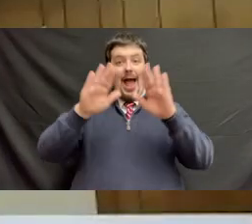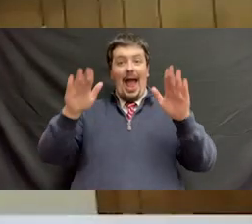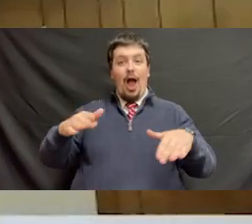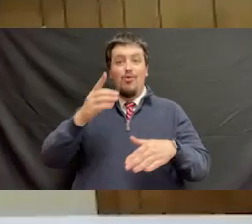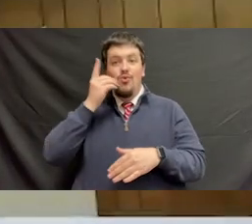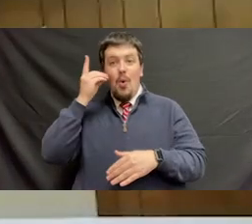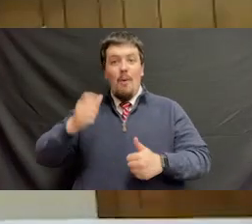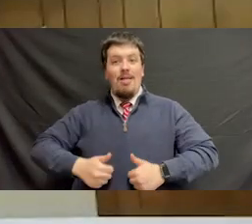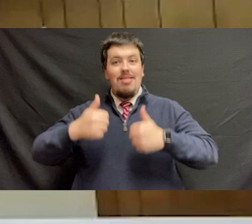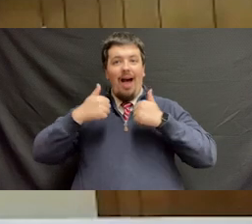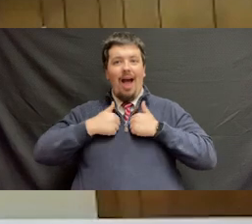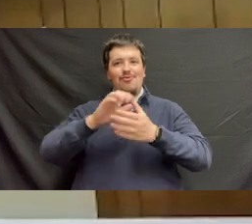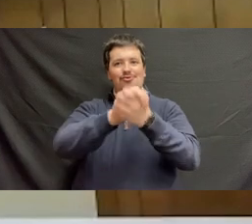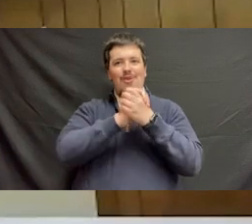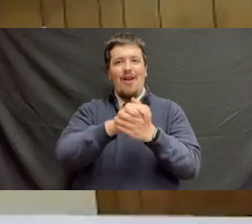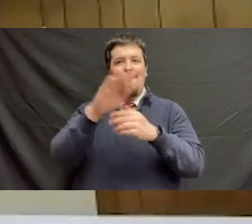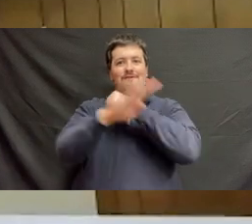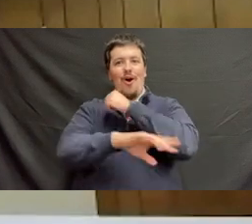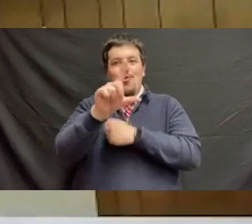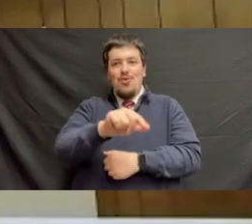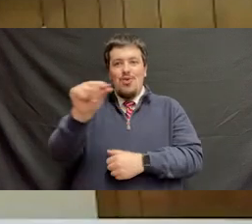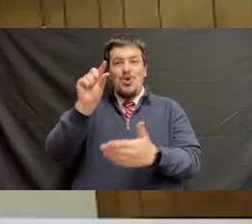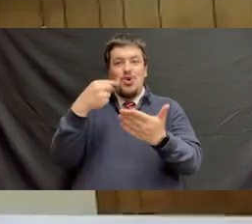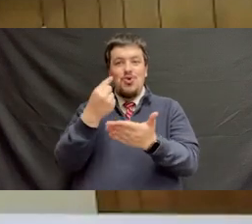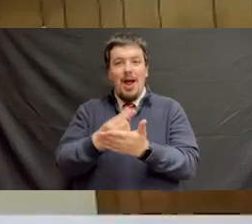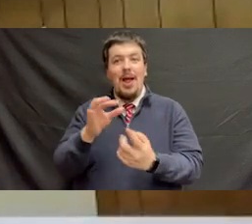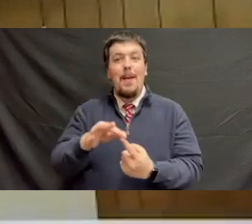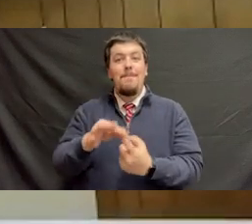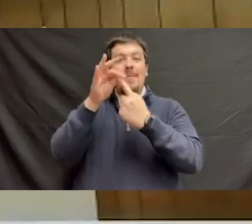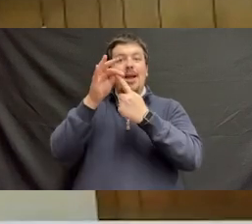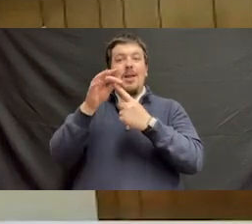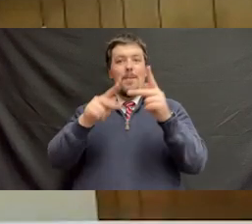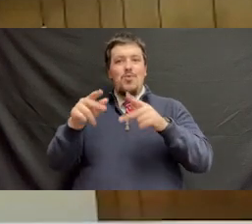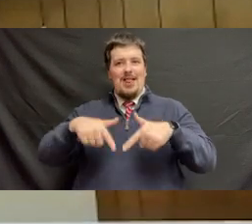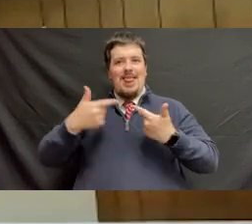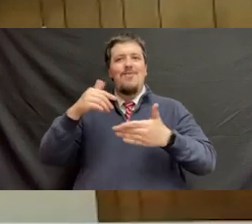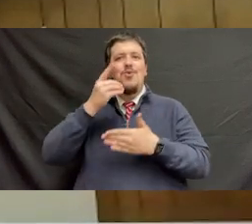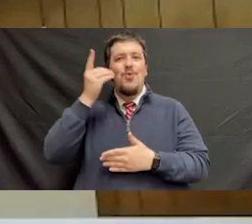we congratulate our fall 2020 graduates, and especially our residents.